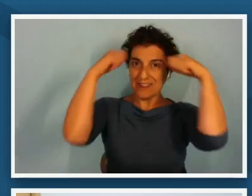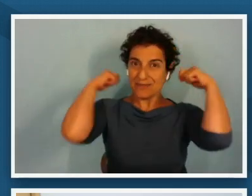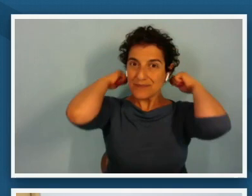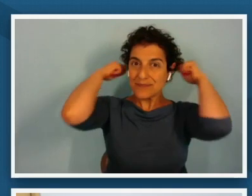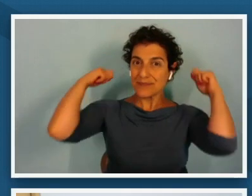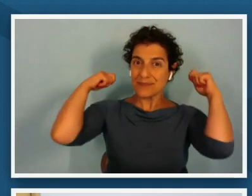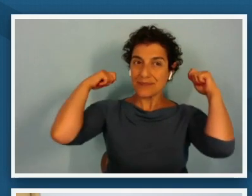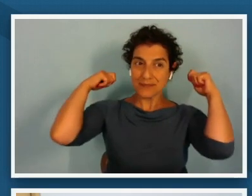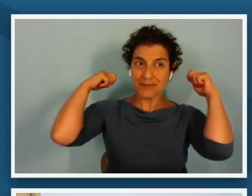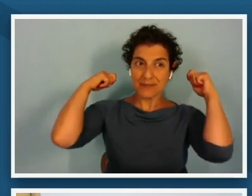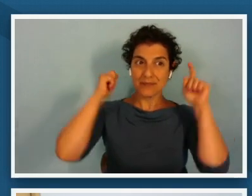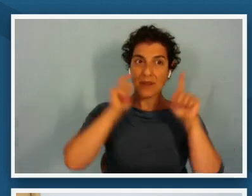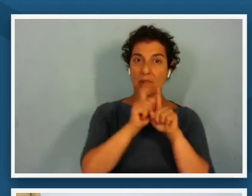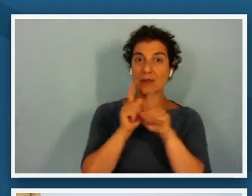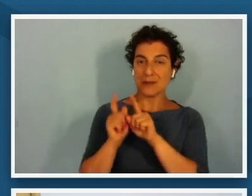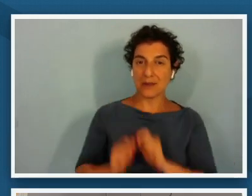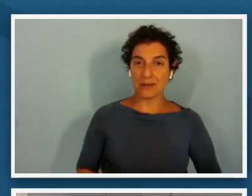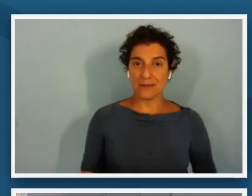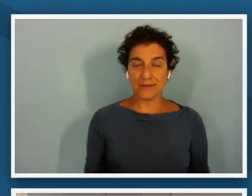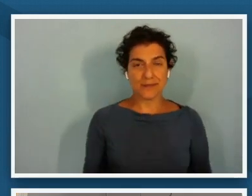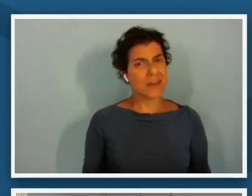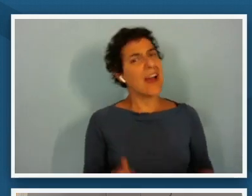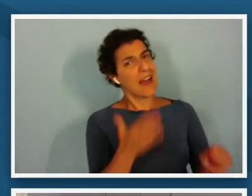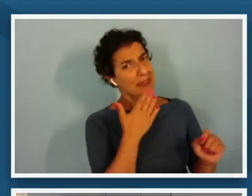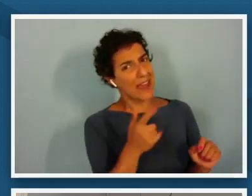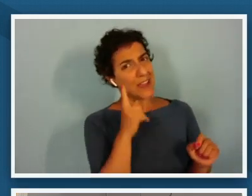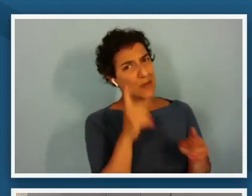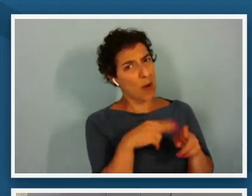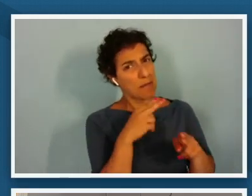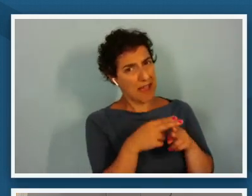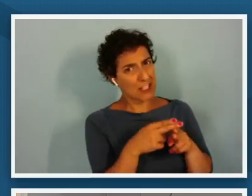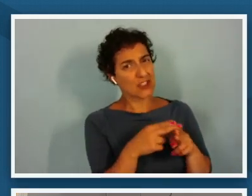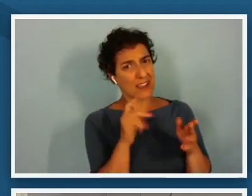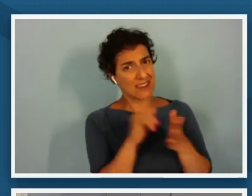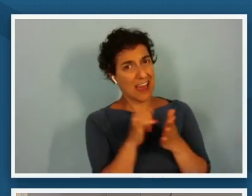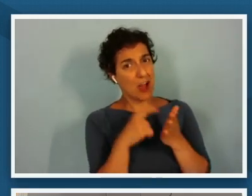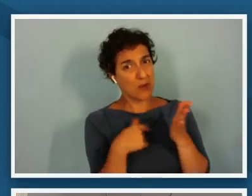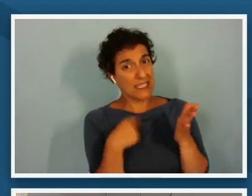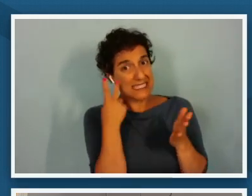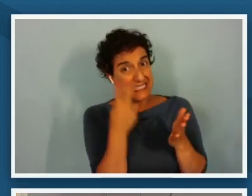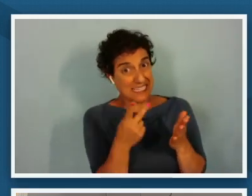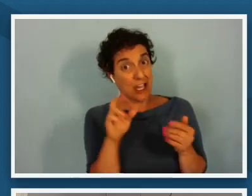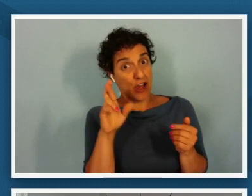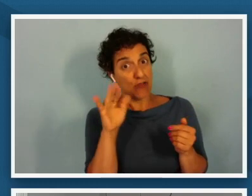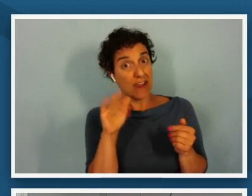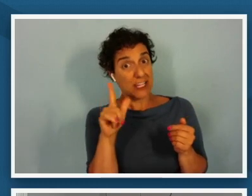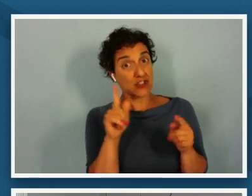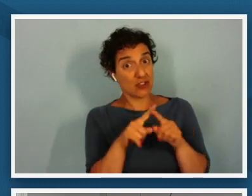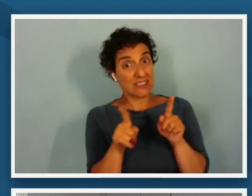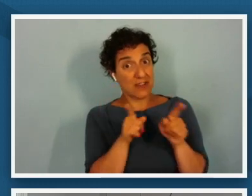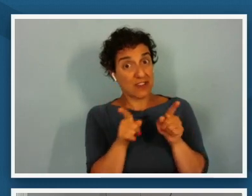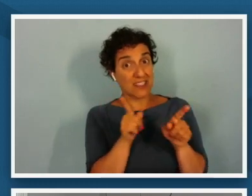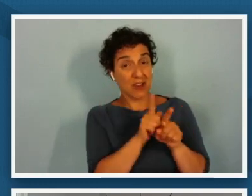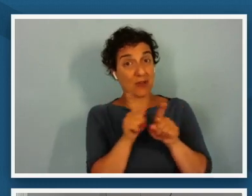well thank you for mentioning that we see racial difference presented here too